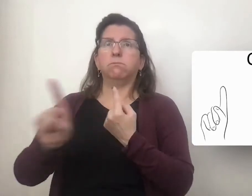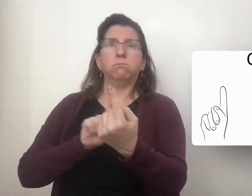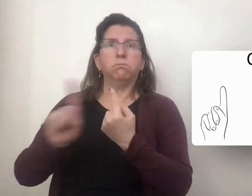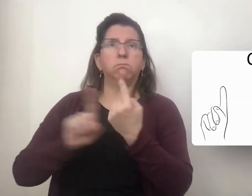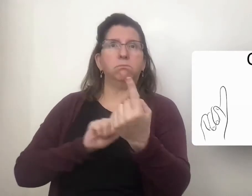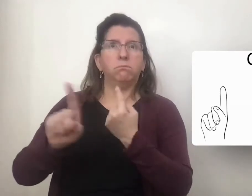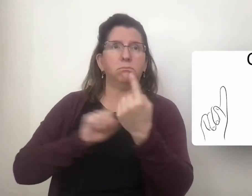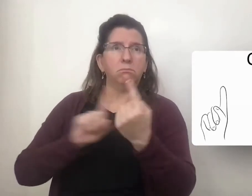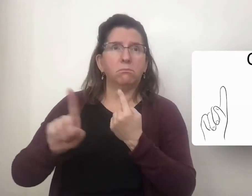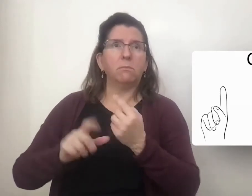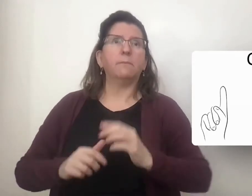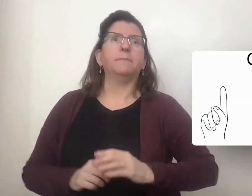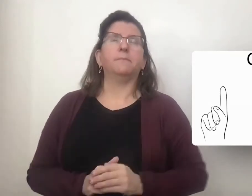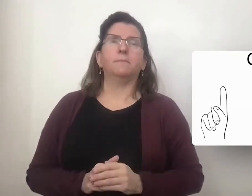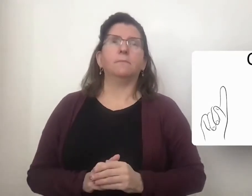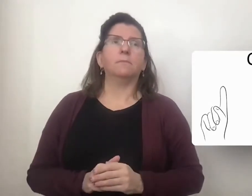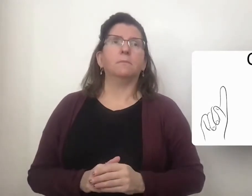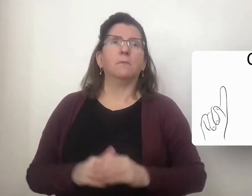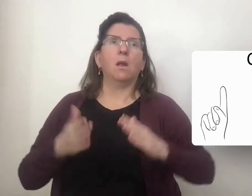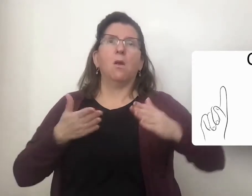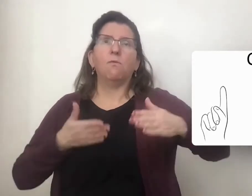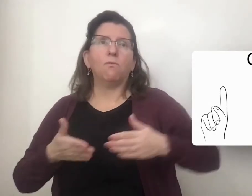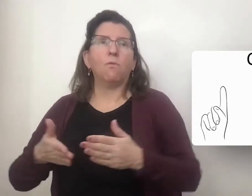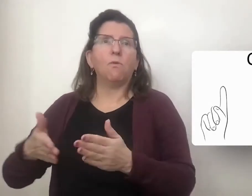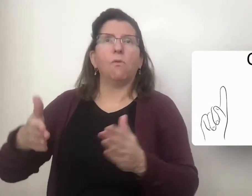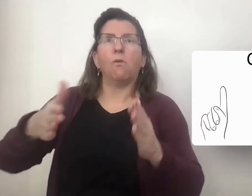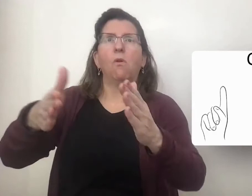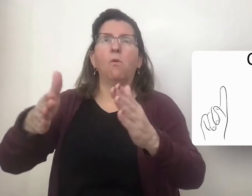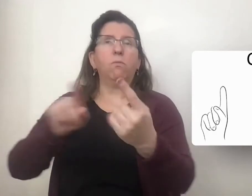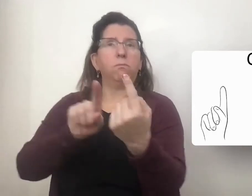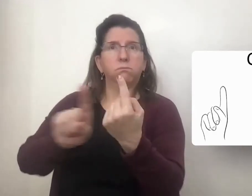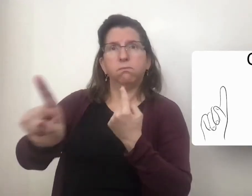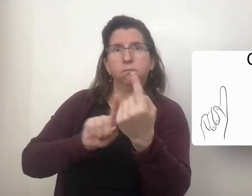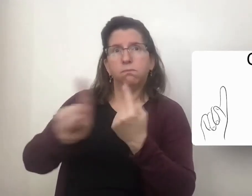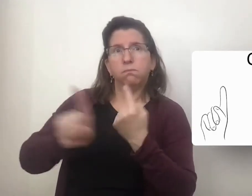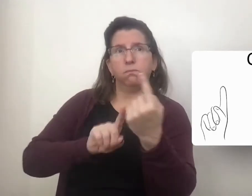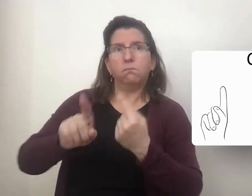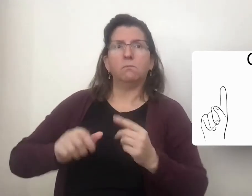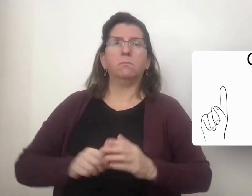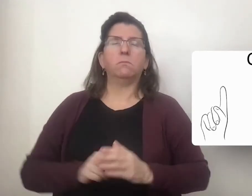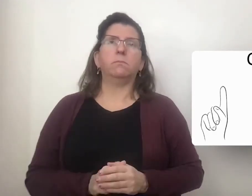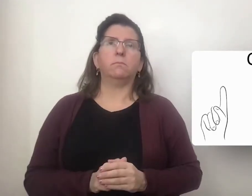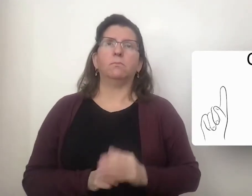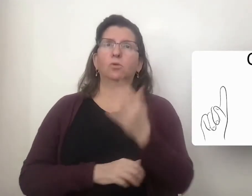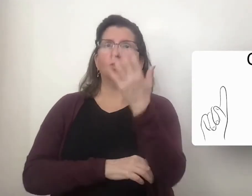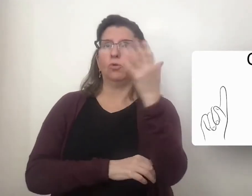a one-lane street